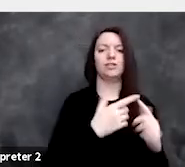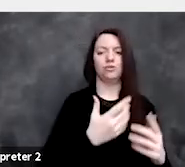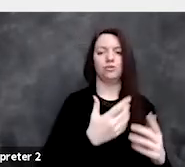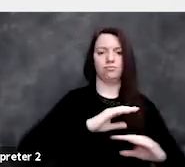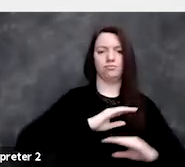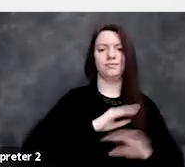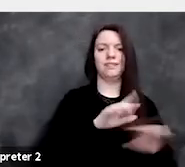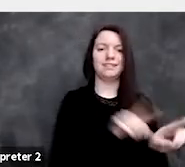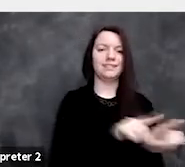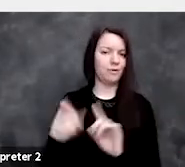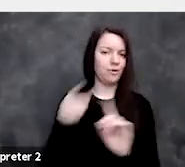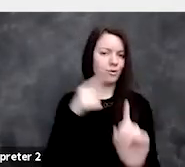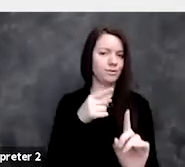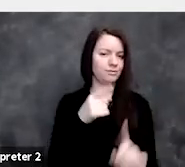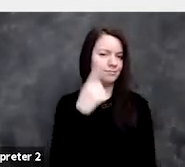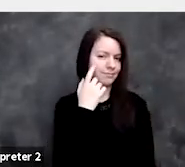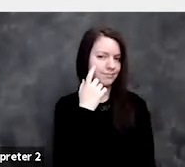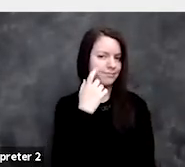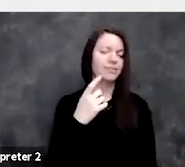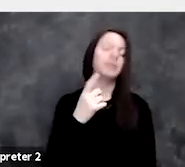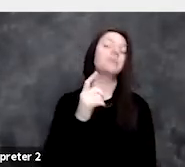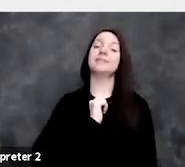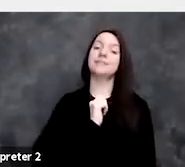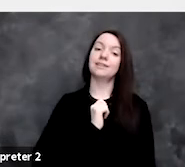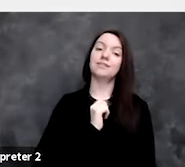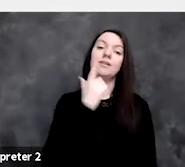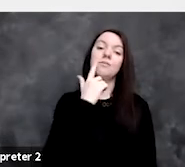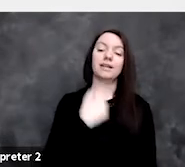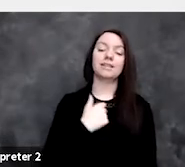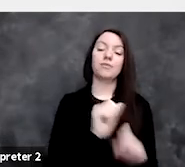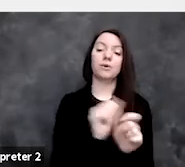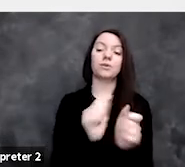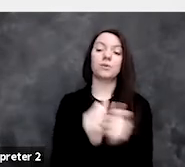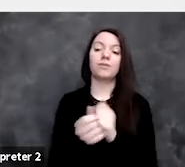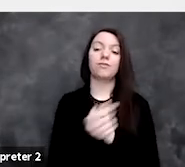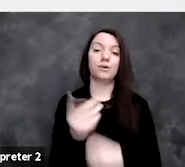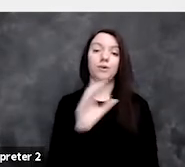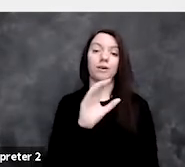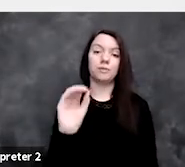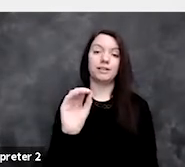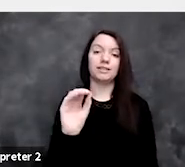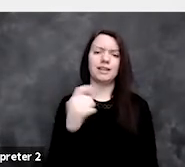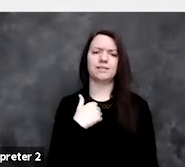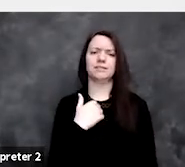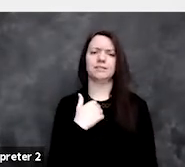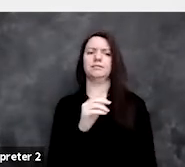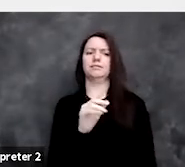And I, myself, because I've worked with some companies where I've had some head scratching moments,